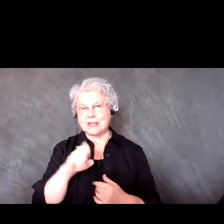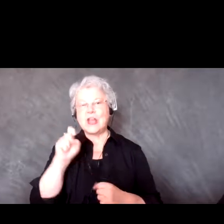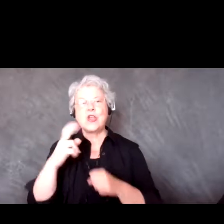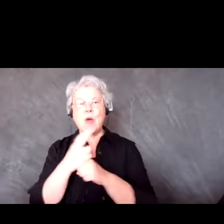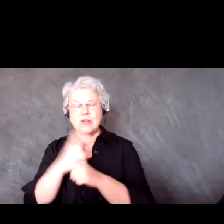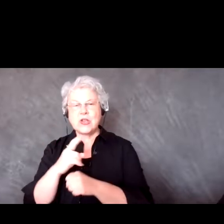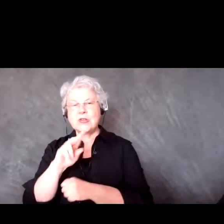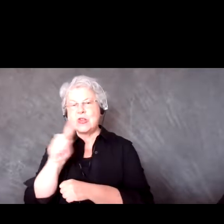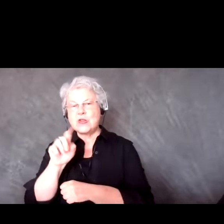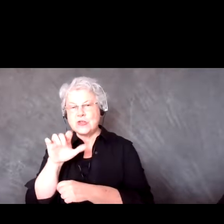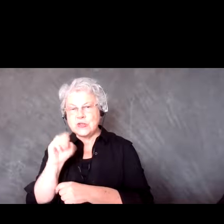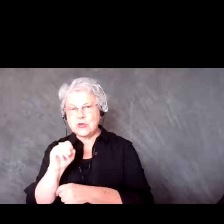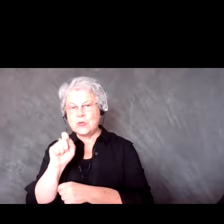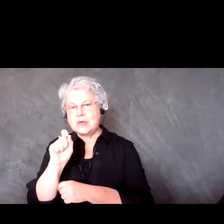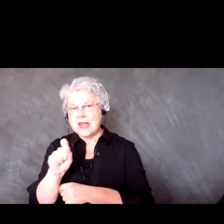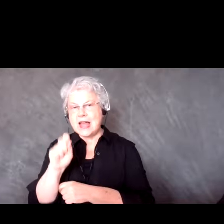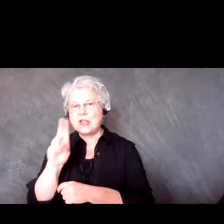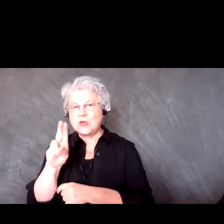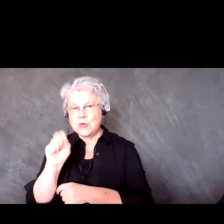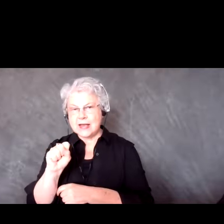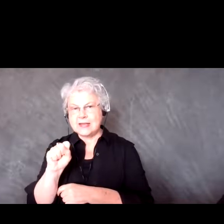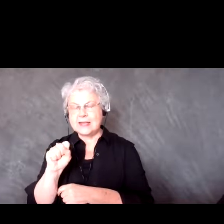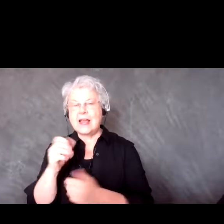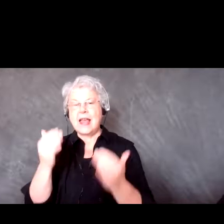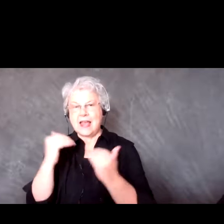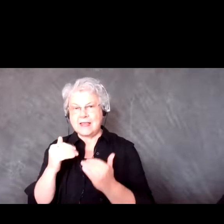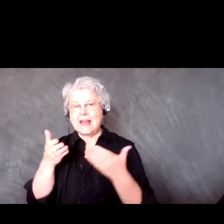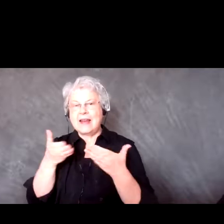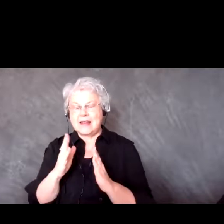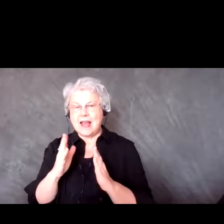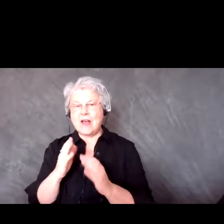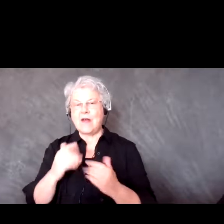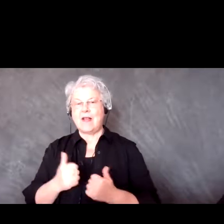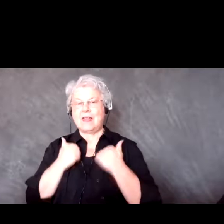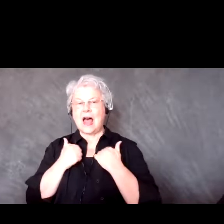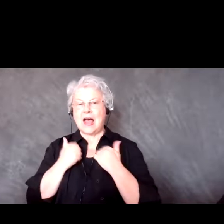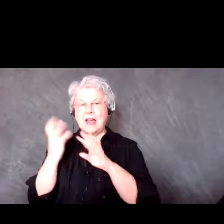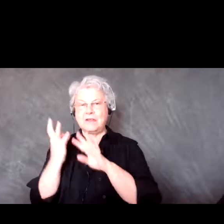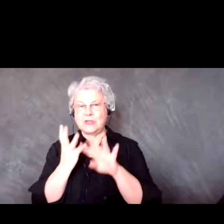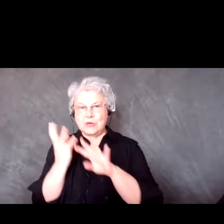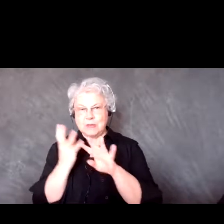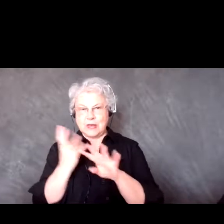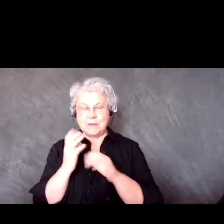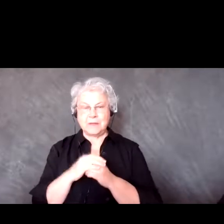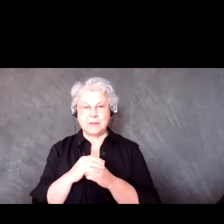into settings, and enable that streaming. And with that you just log into Facebook,